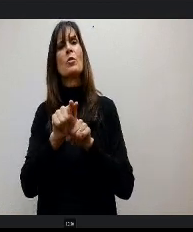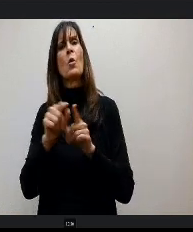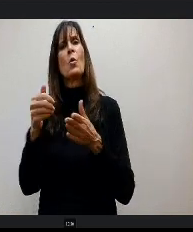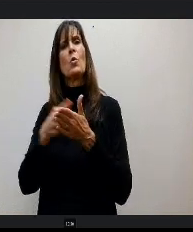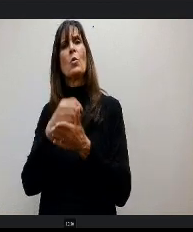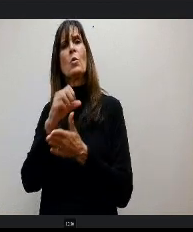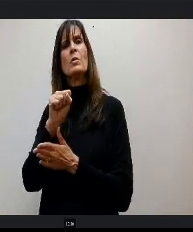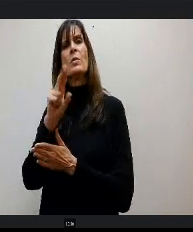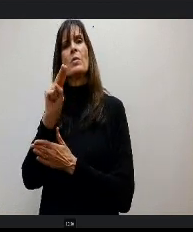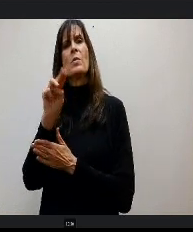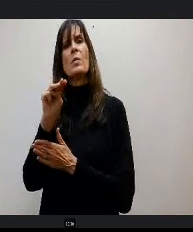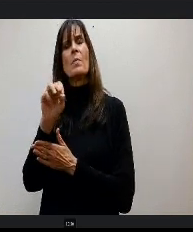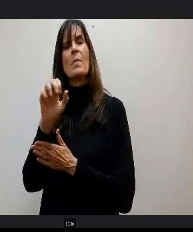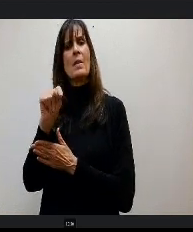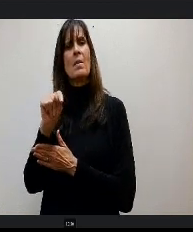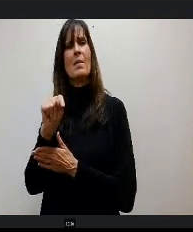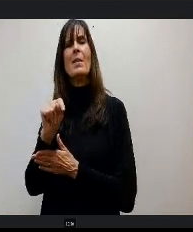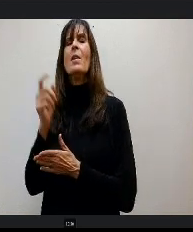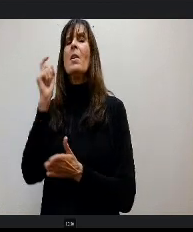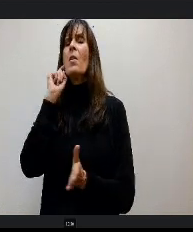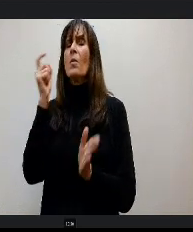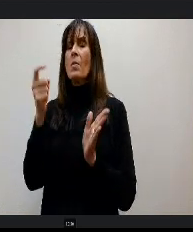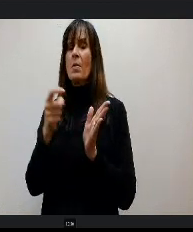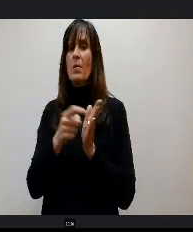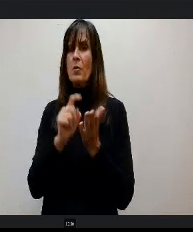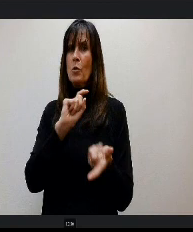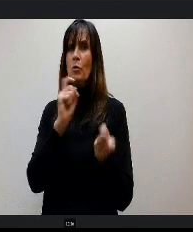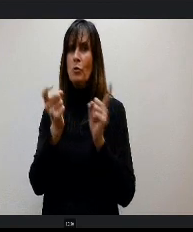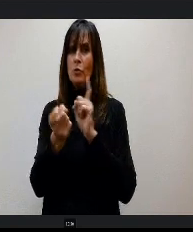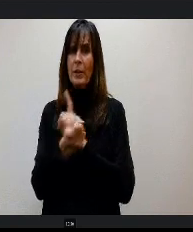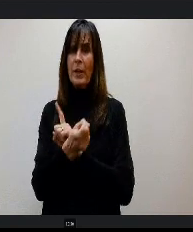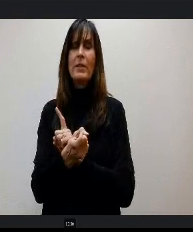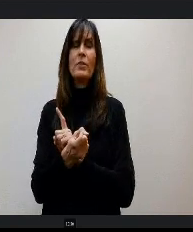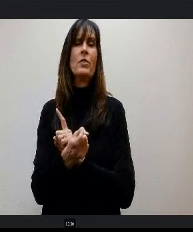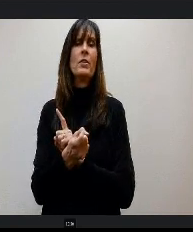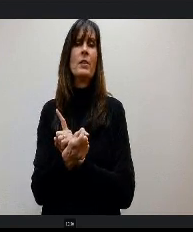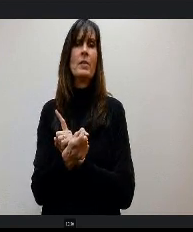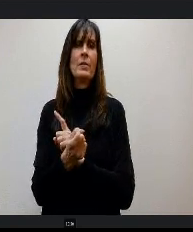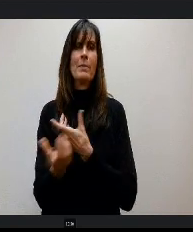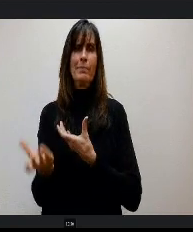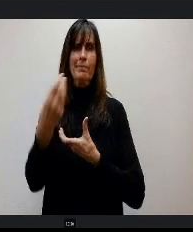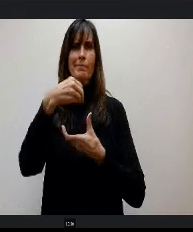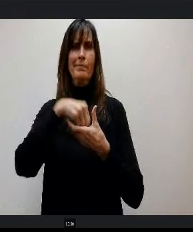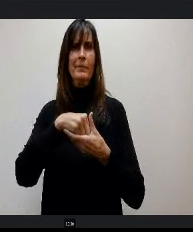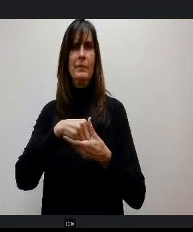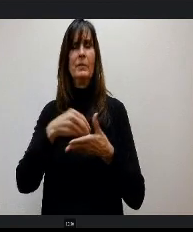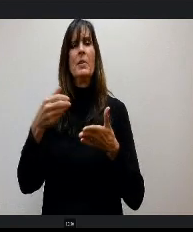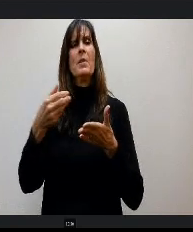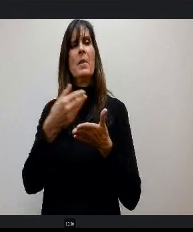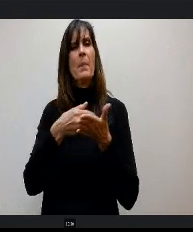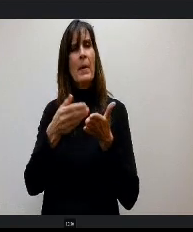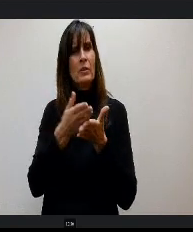significant changes as these come to the budget between now and May 9th, if it's significant I will share them with you.